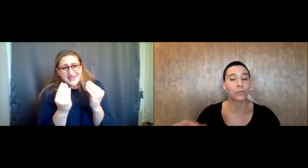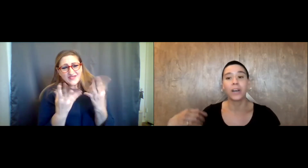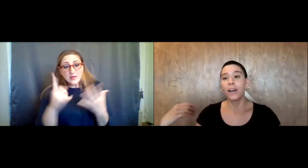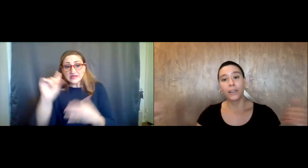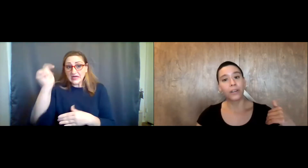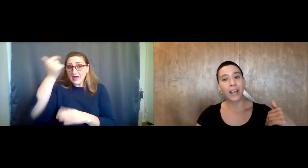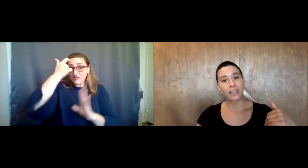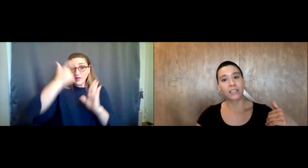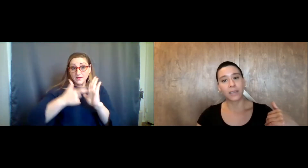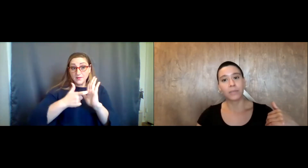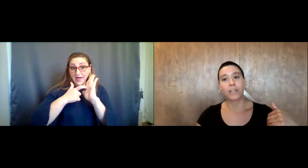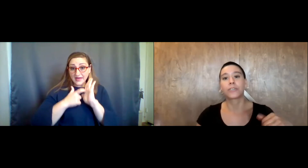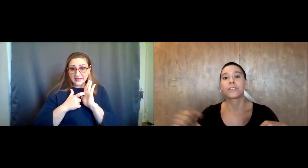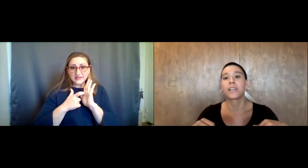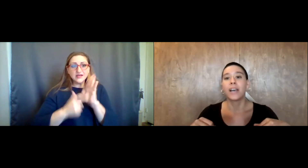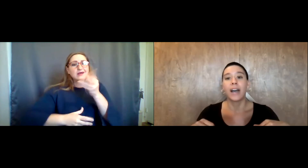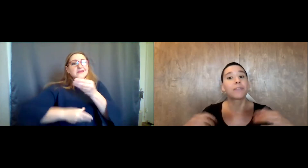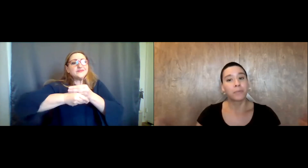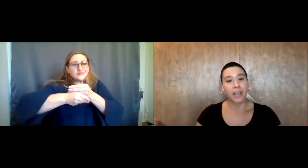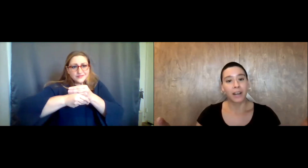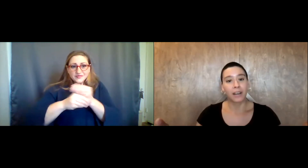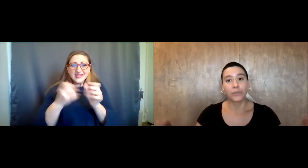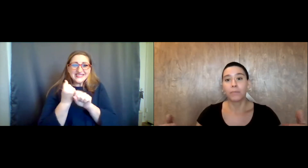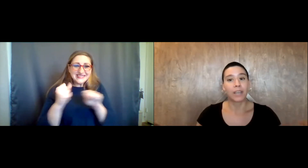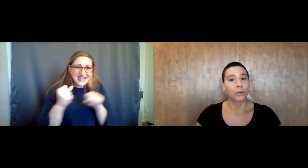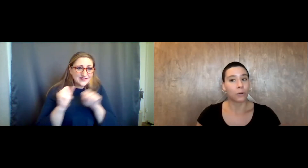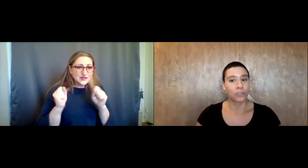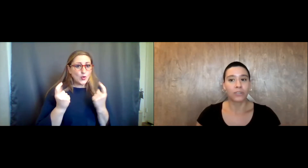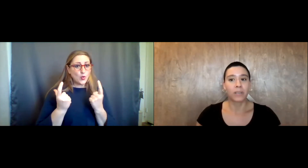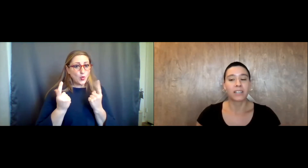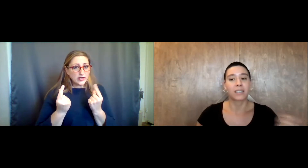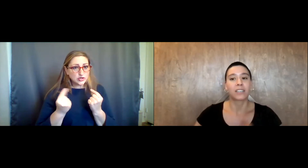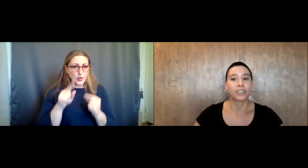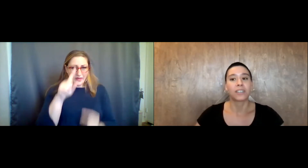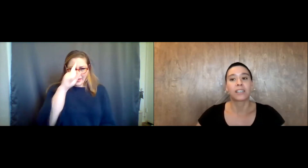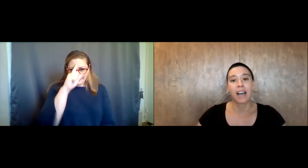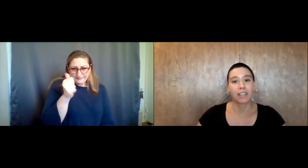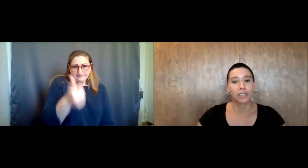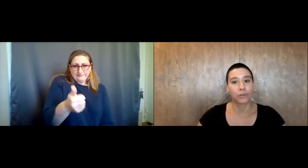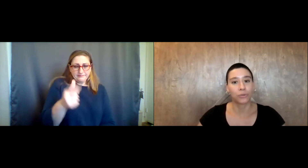, from Government mandates to other enhance d safety measures, and from there you can make your own judgments and